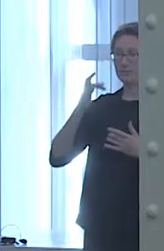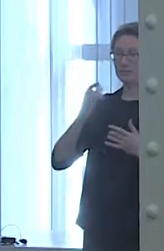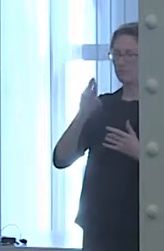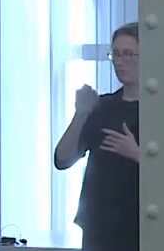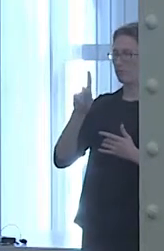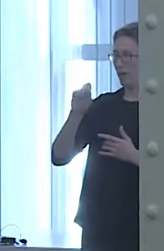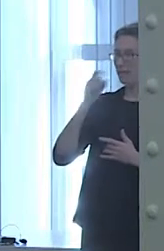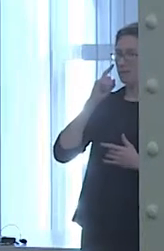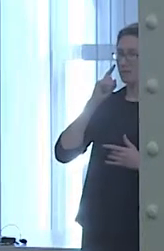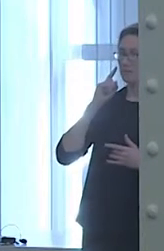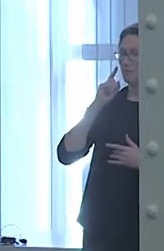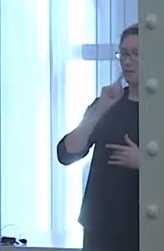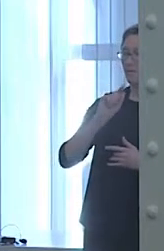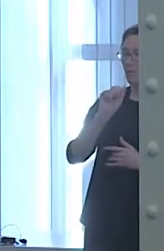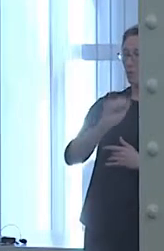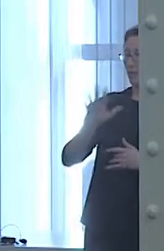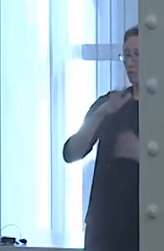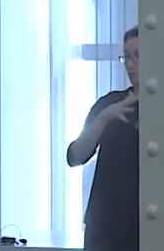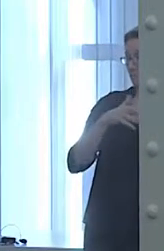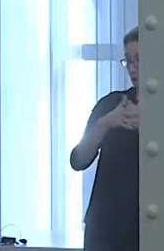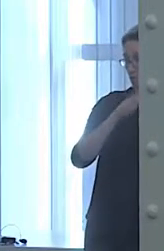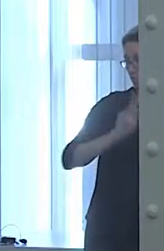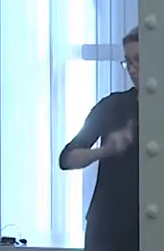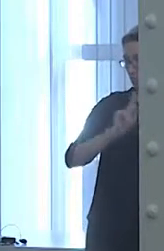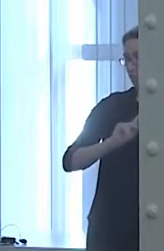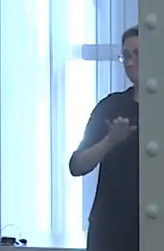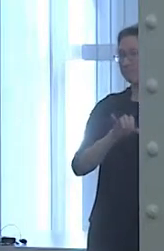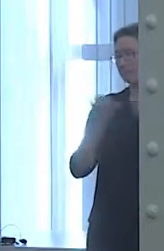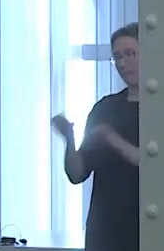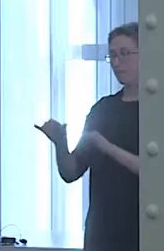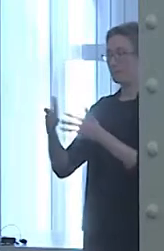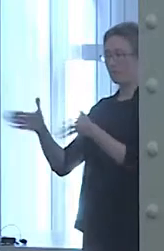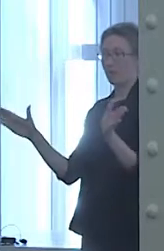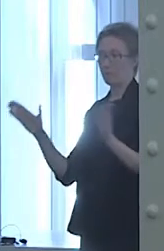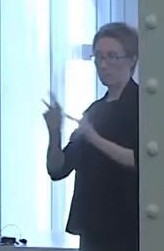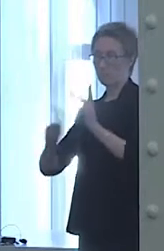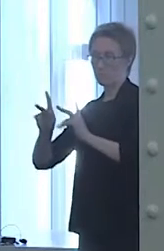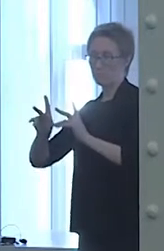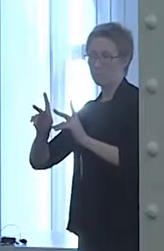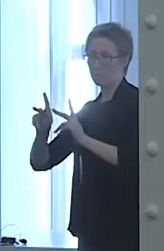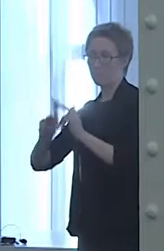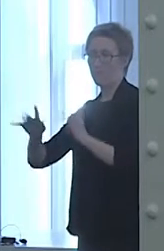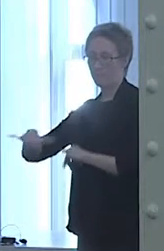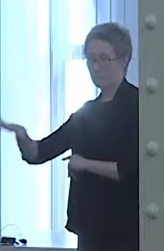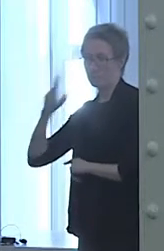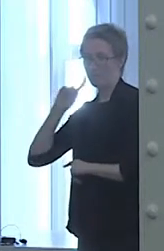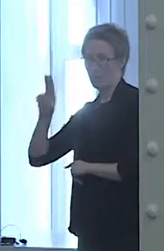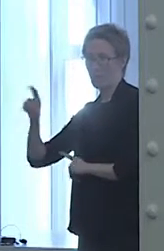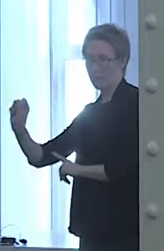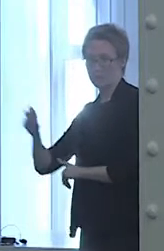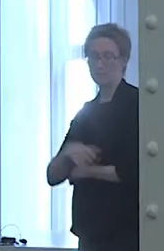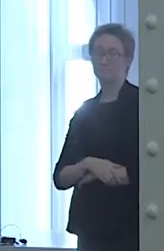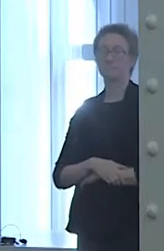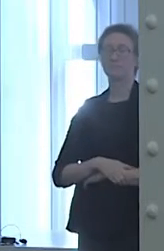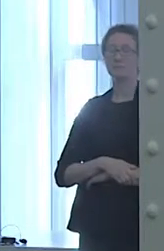as they are in the general population in the U.S. Within a 12-month period, approximately 26% of people